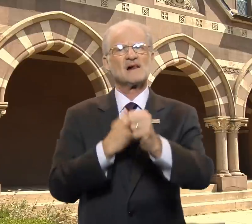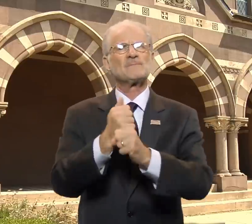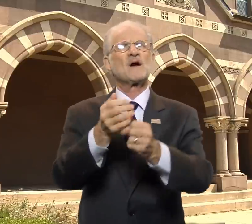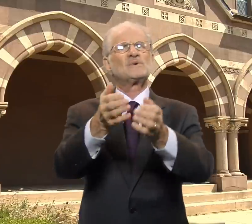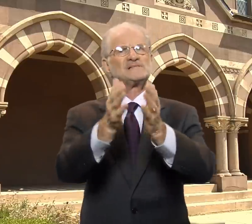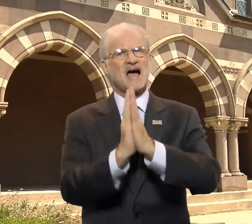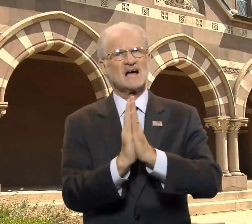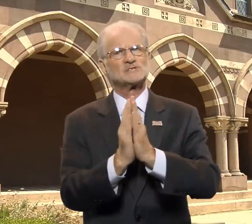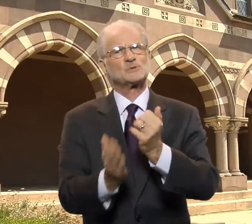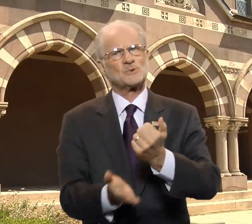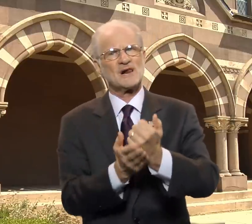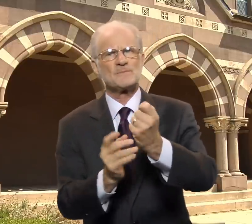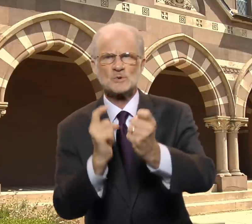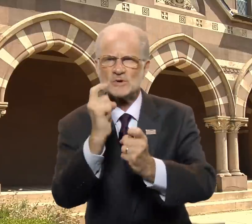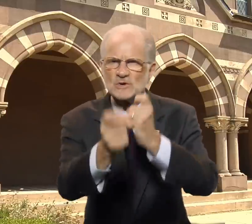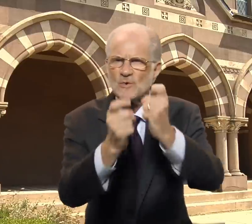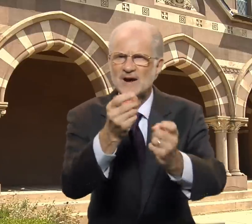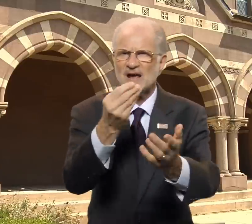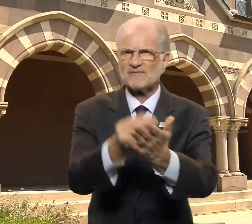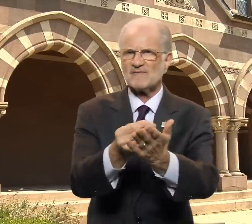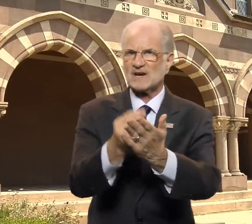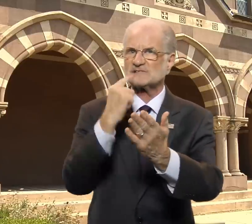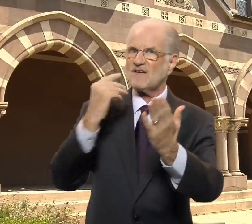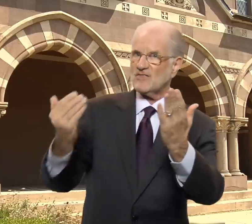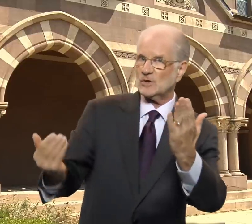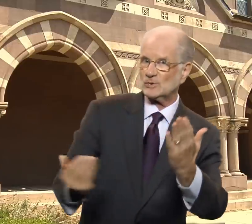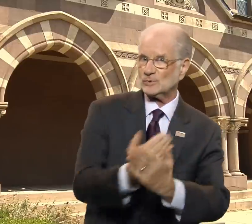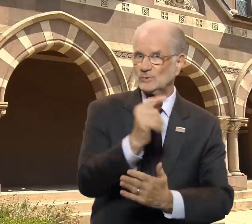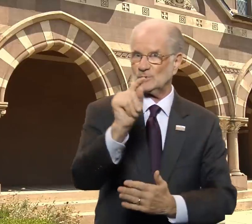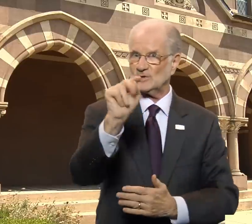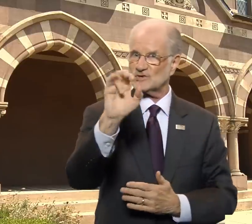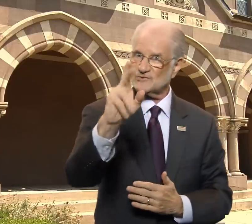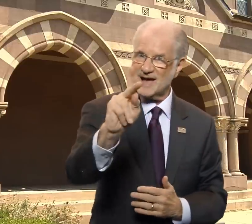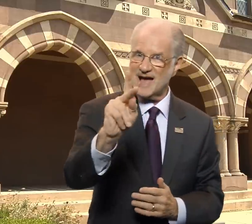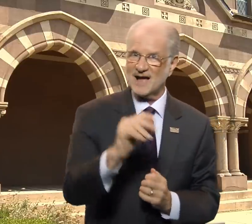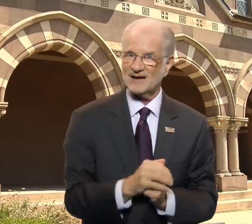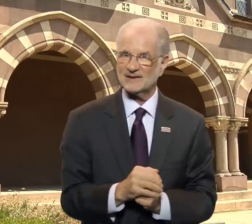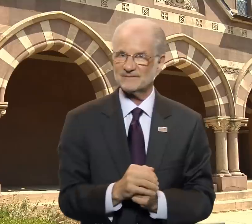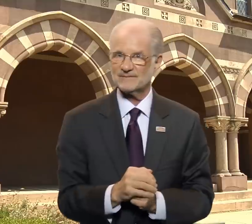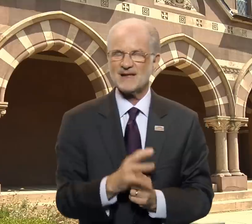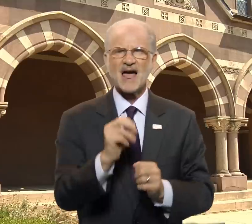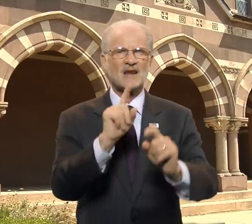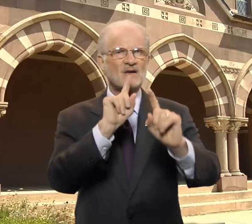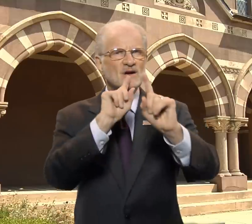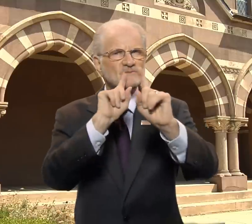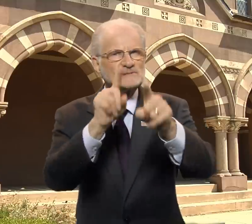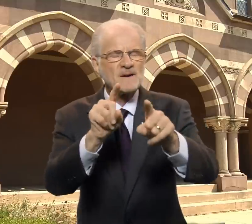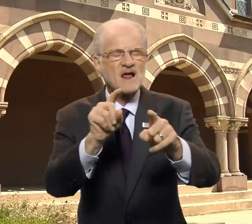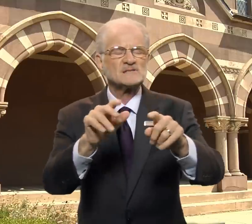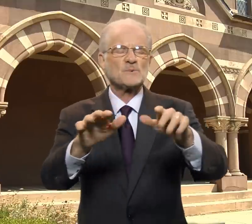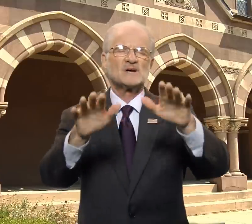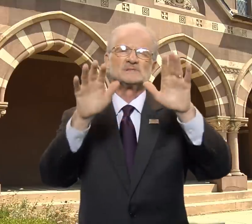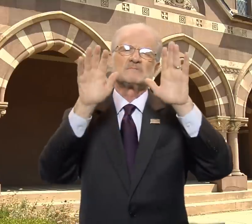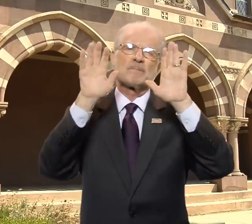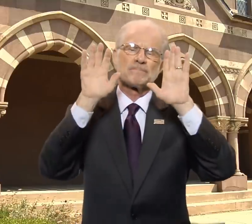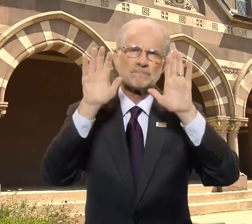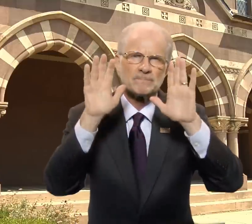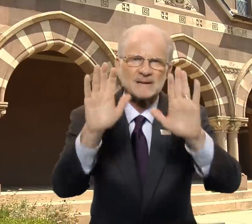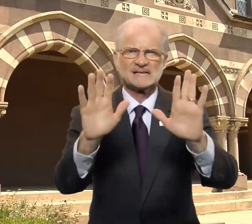Gallaudet alumni were asked to help donate funds to the new track. And the response was amazing